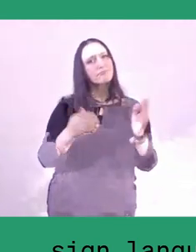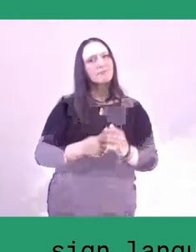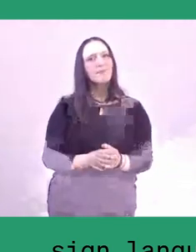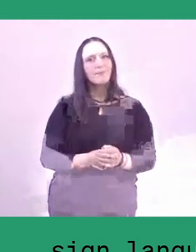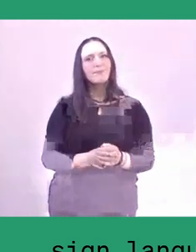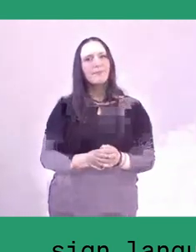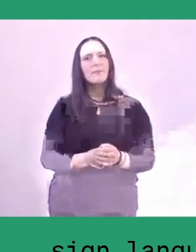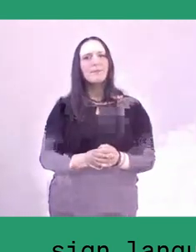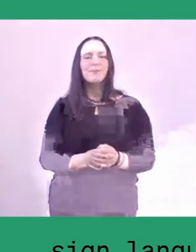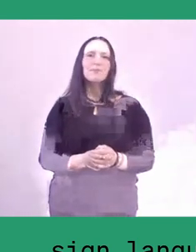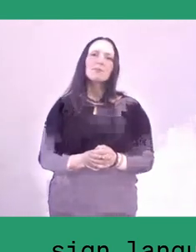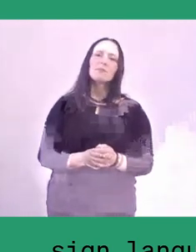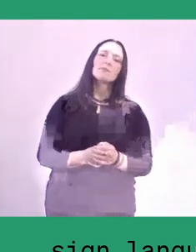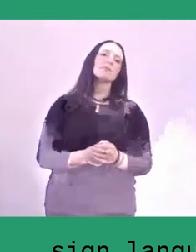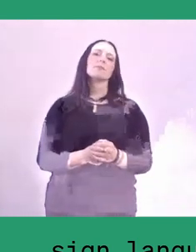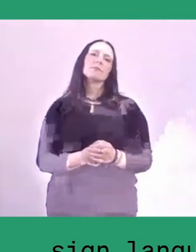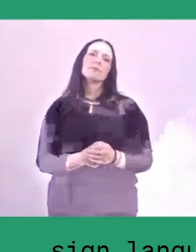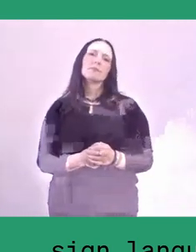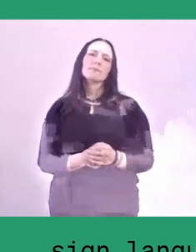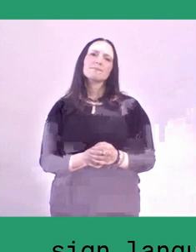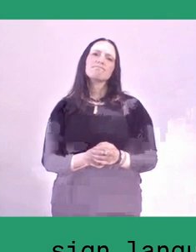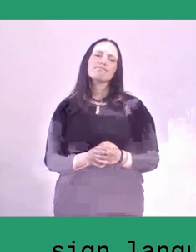So we cannot generalise.